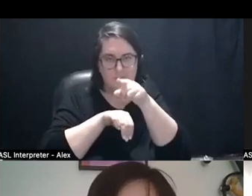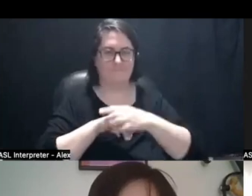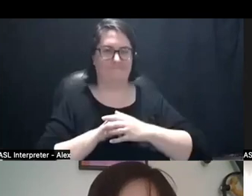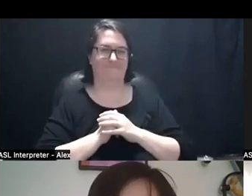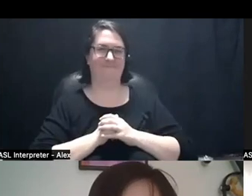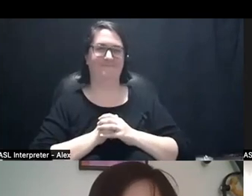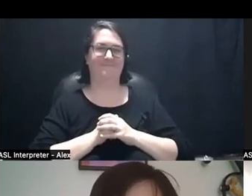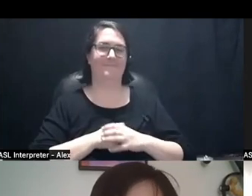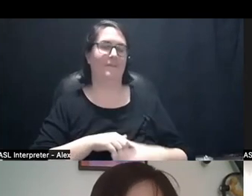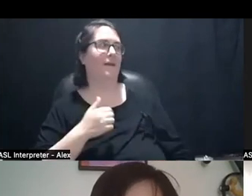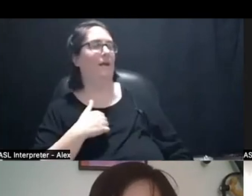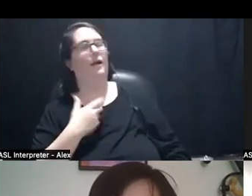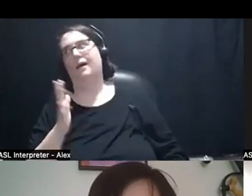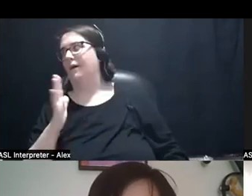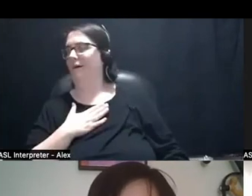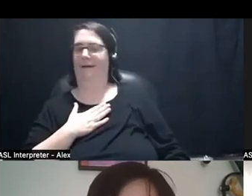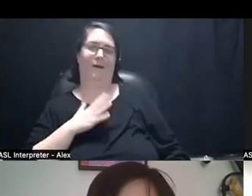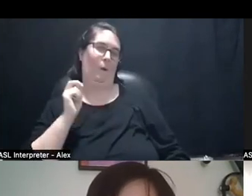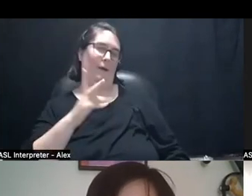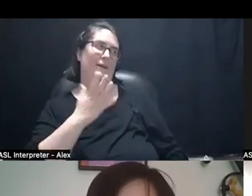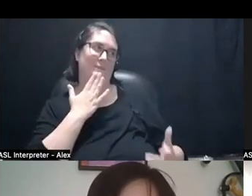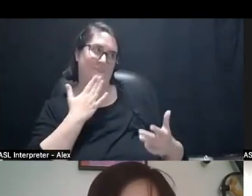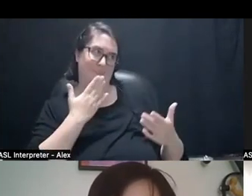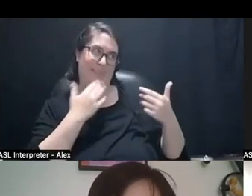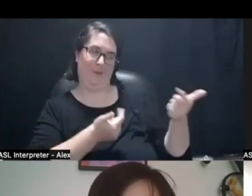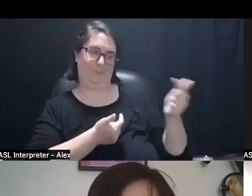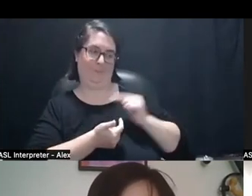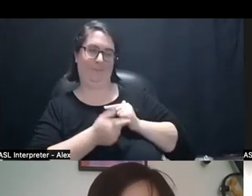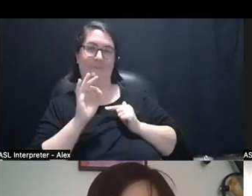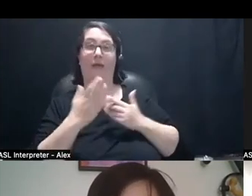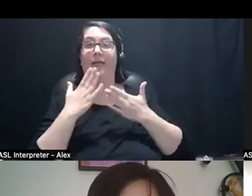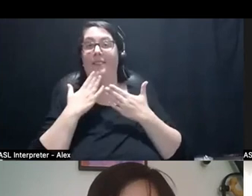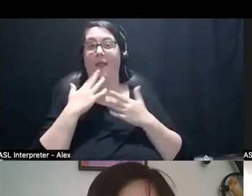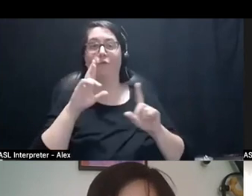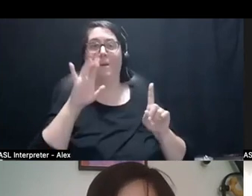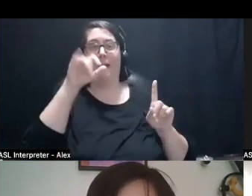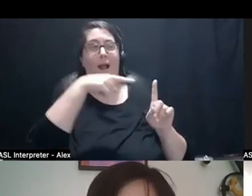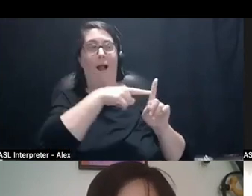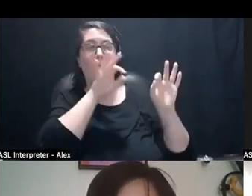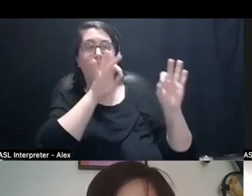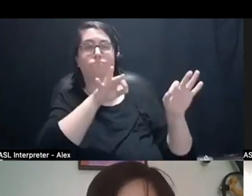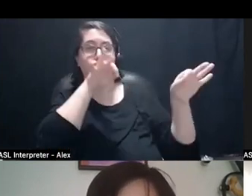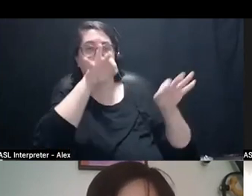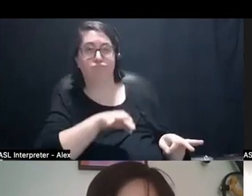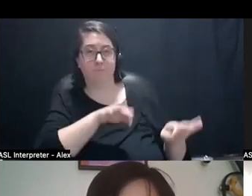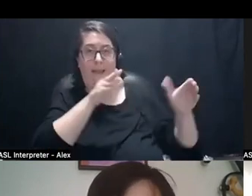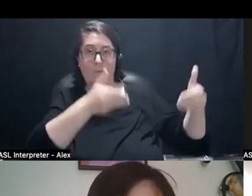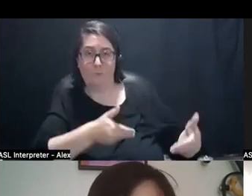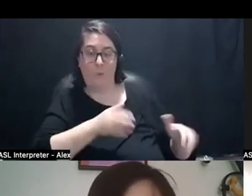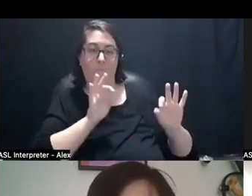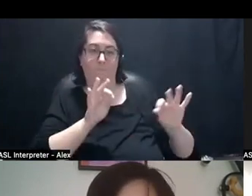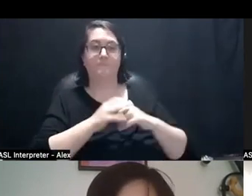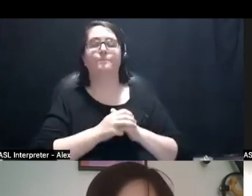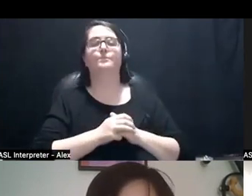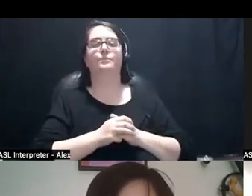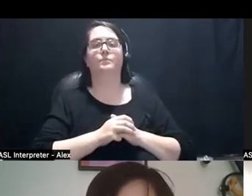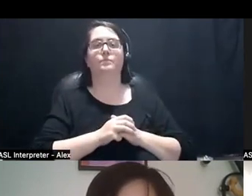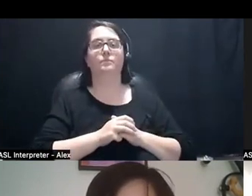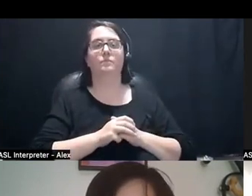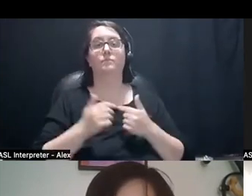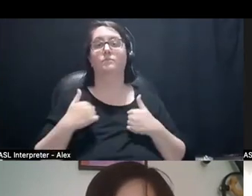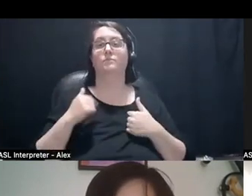Logan: Oh my goodness. Thank you Sarah-Tai, and thank you Rebecca for the introduction. I'm Logan McDonald.